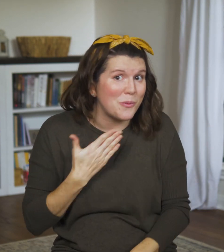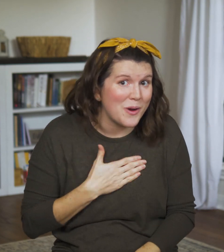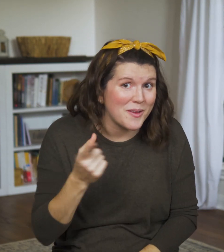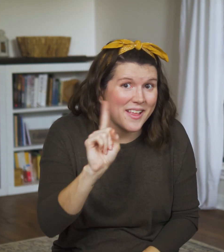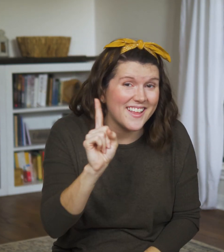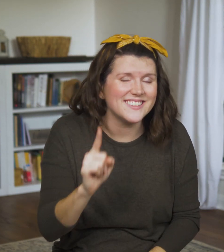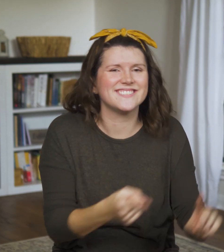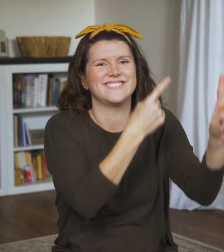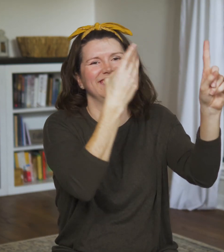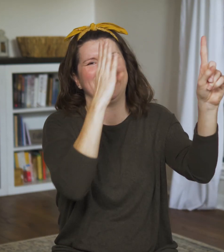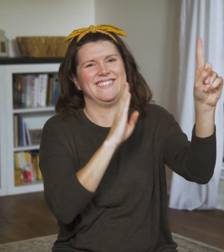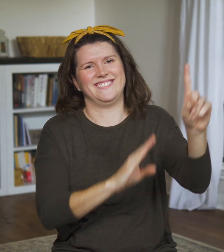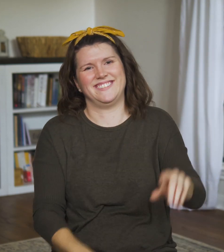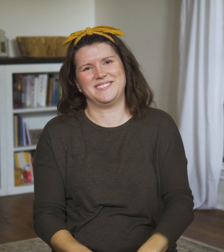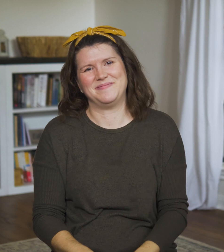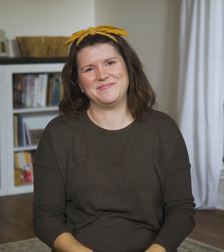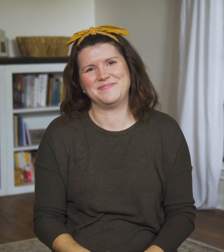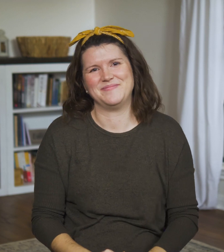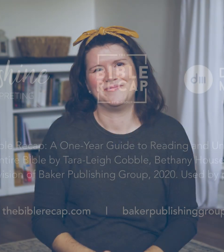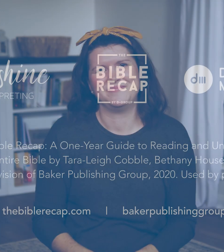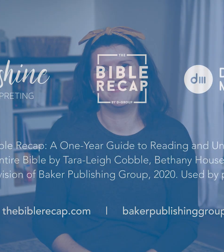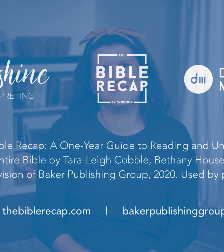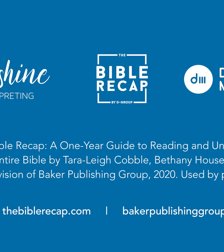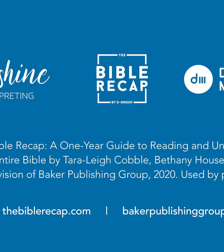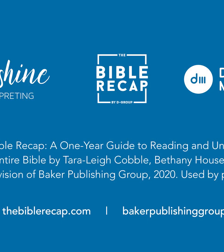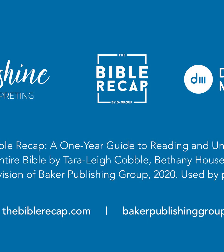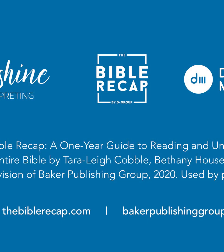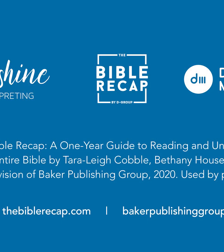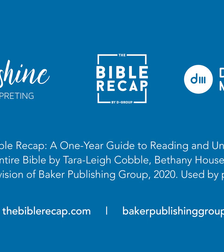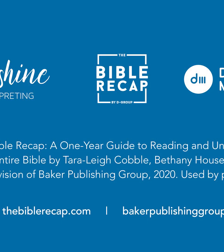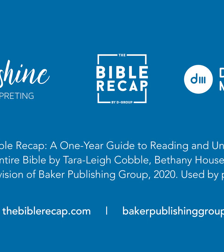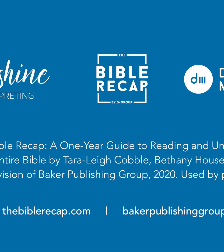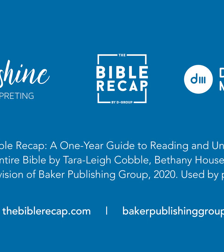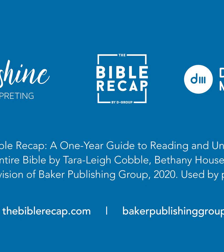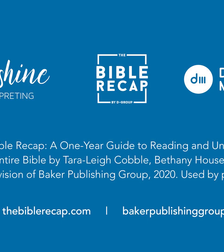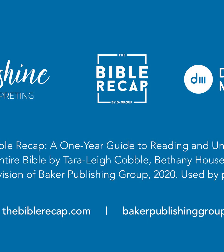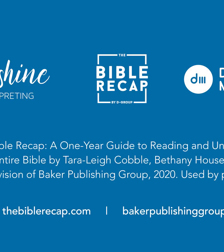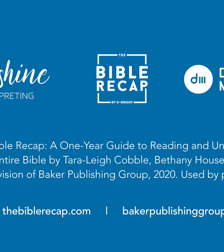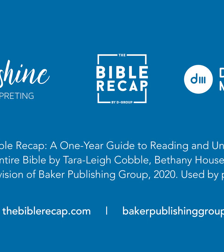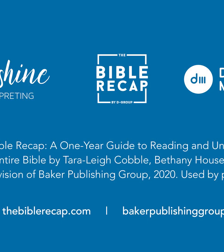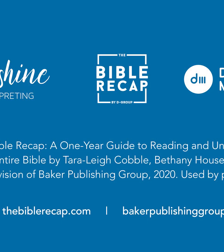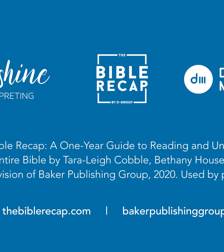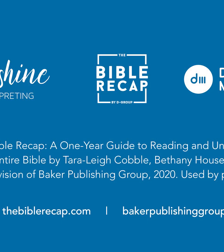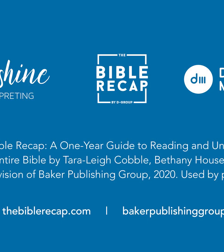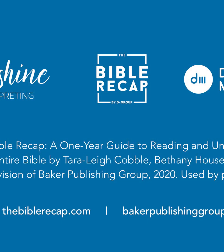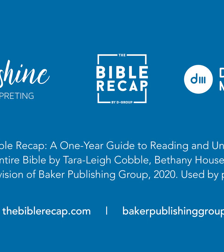who might have suffered financially if she had fulfilled her vow.